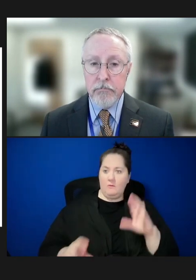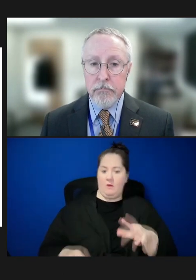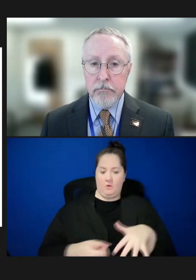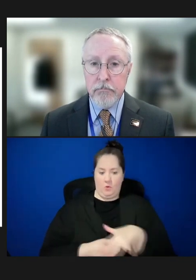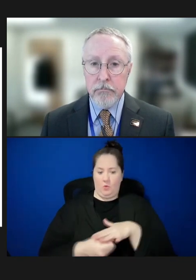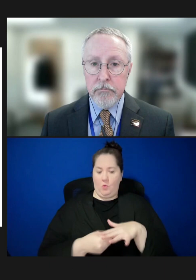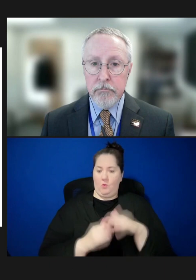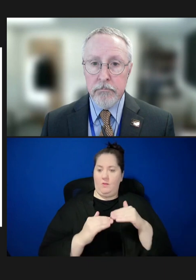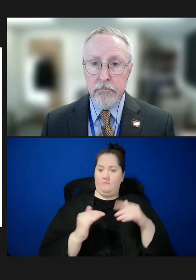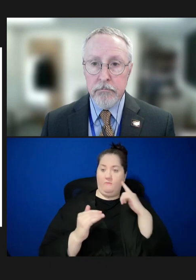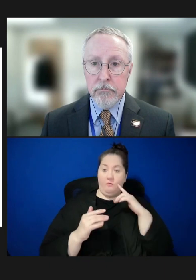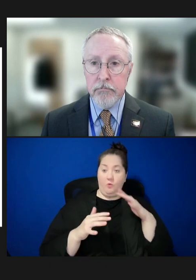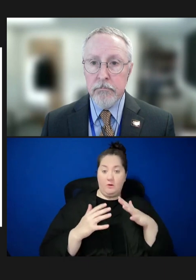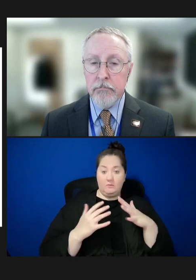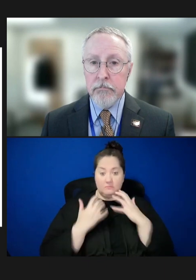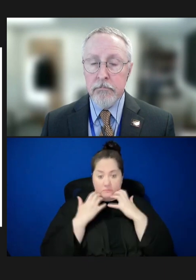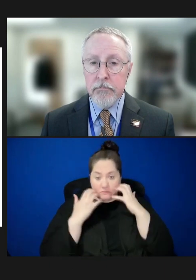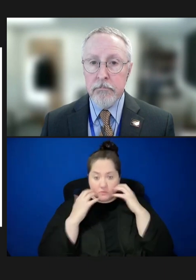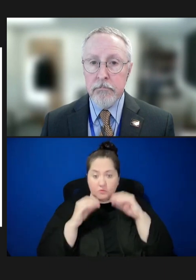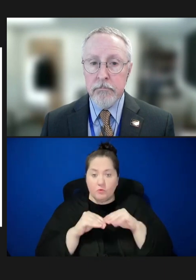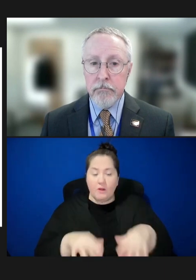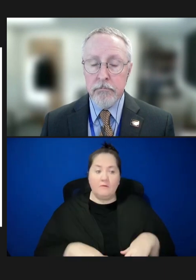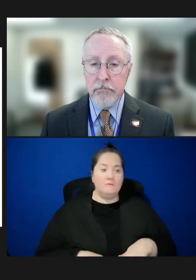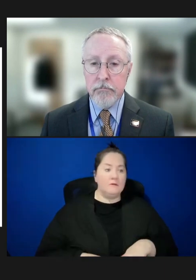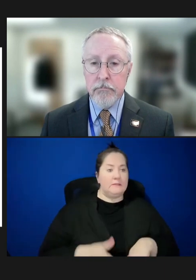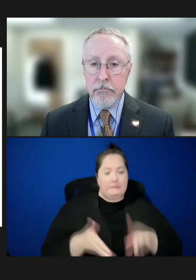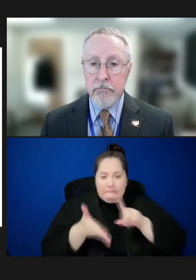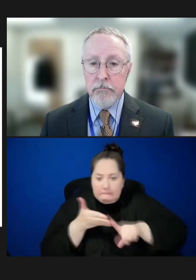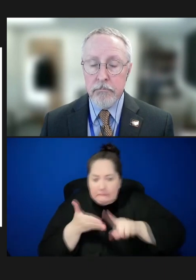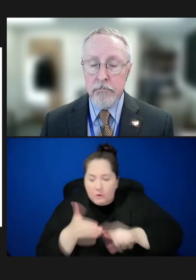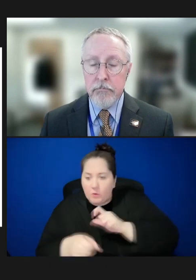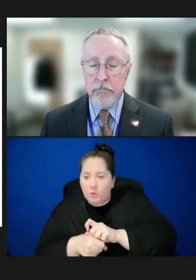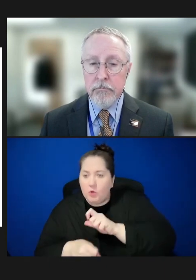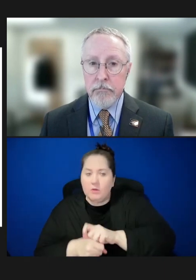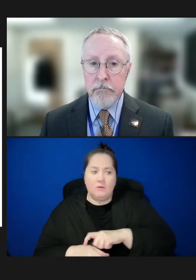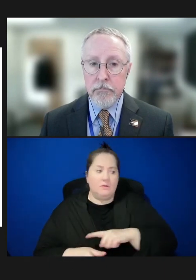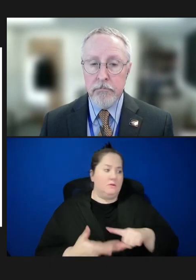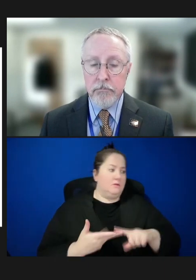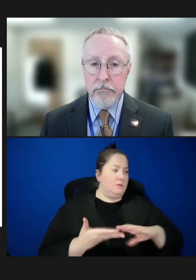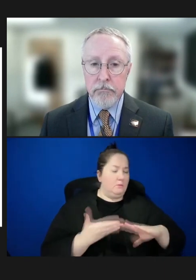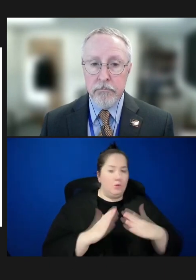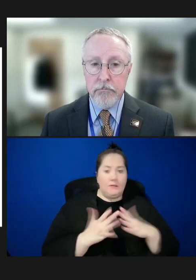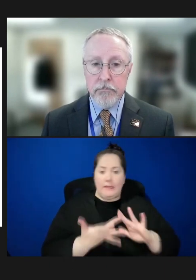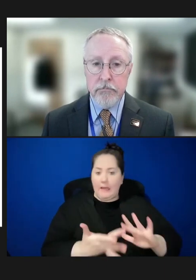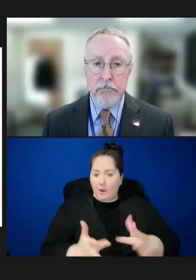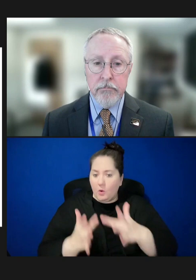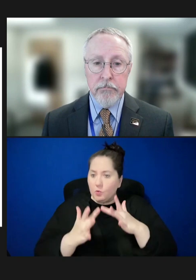to a measles outbreak. The investigative work, the incredible community outreach, and the partnering,